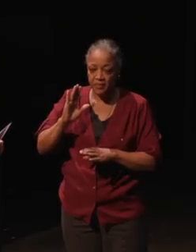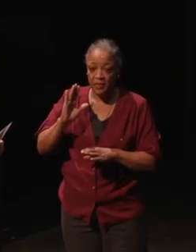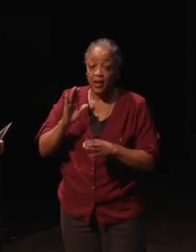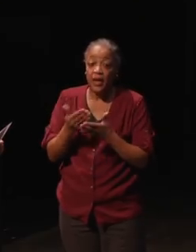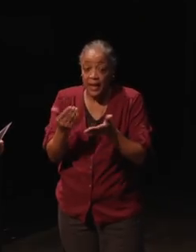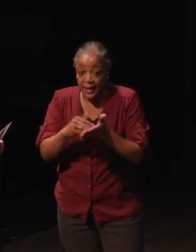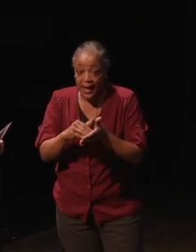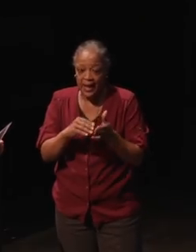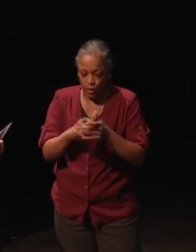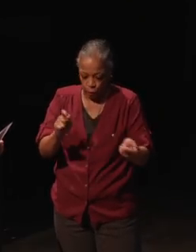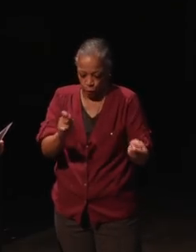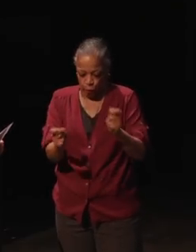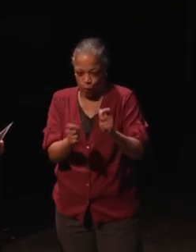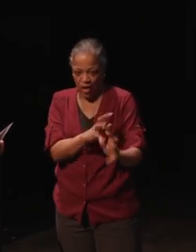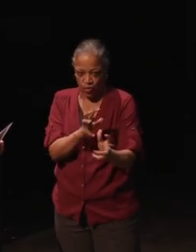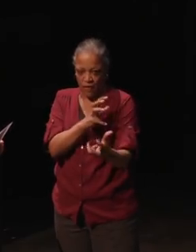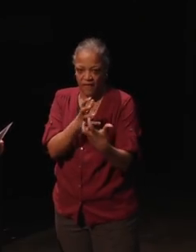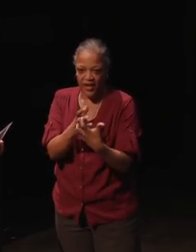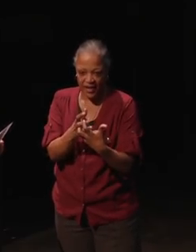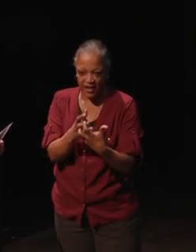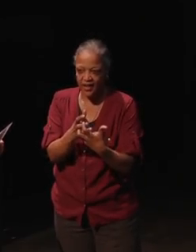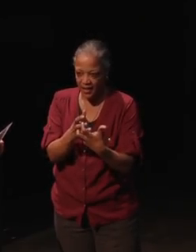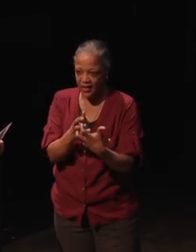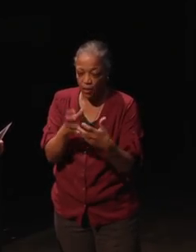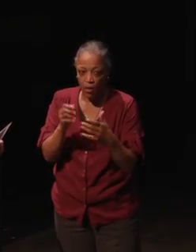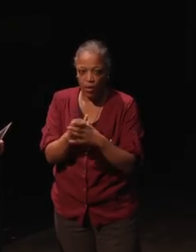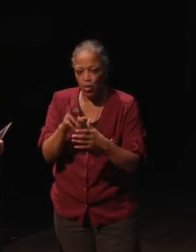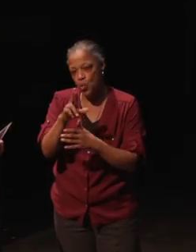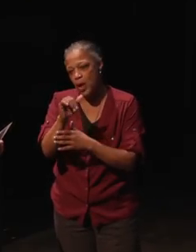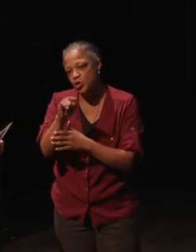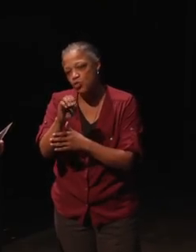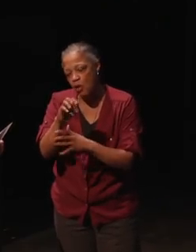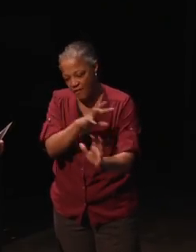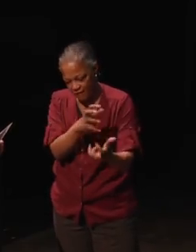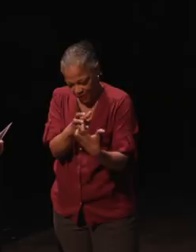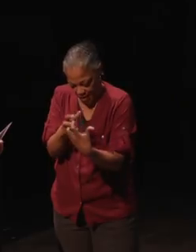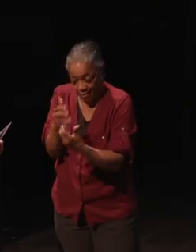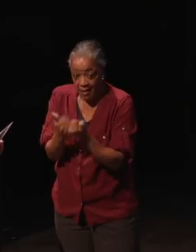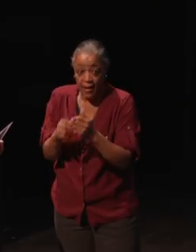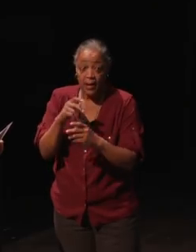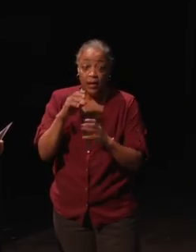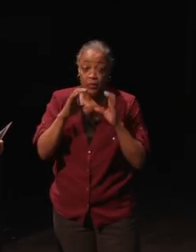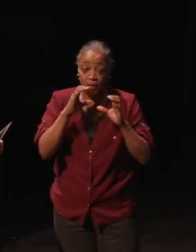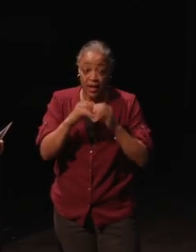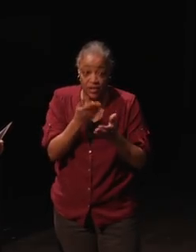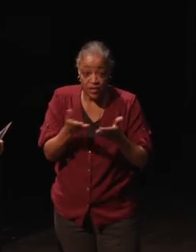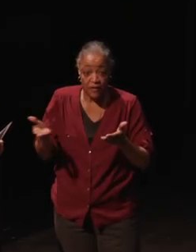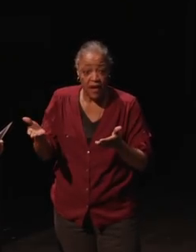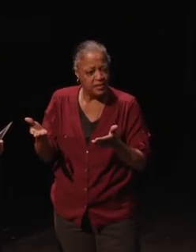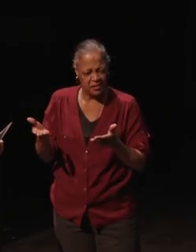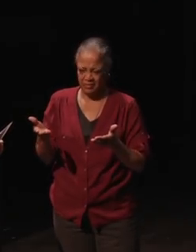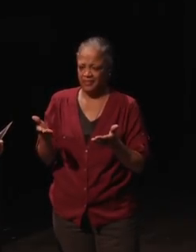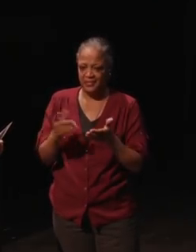to retrofit those or to retrofit any kind of communication device was sometimes